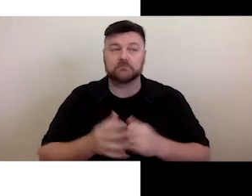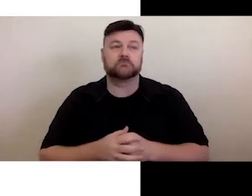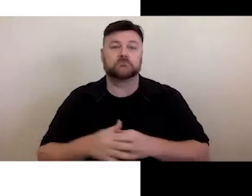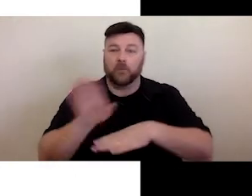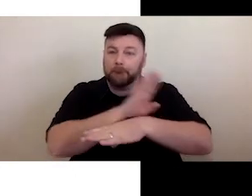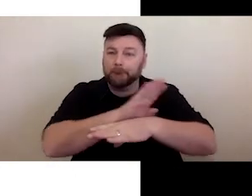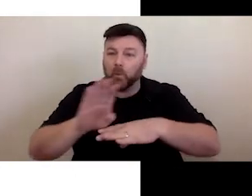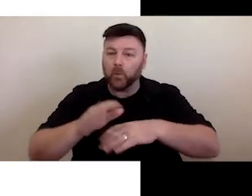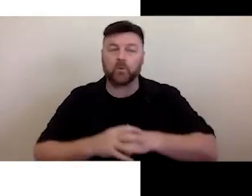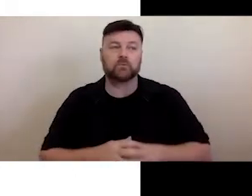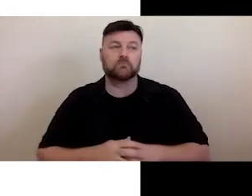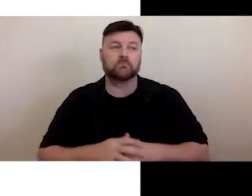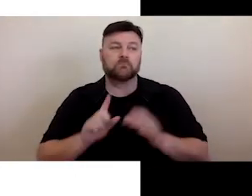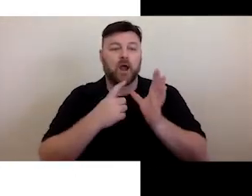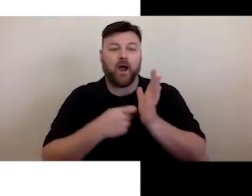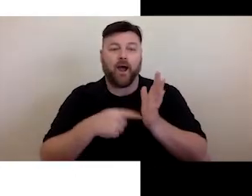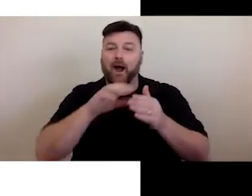We also support people by